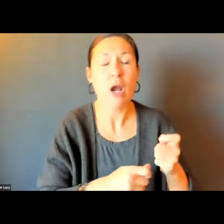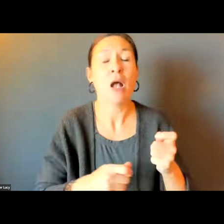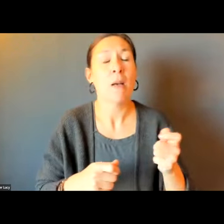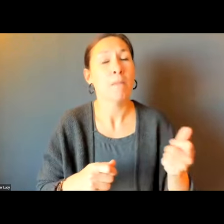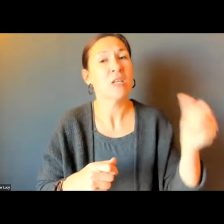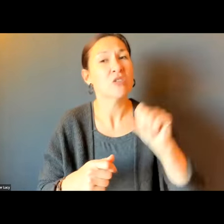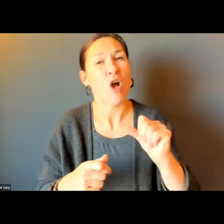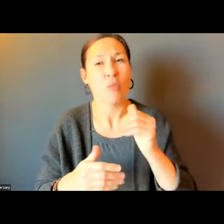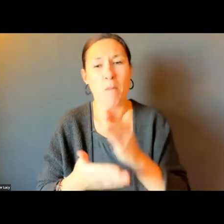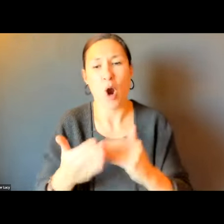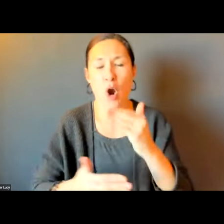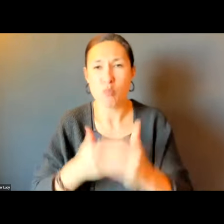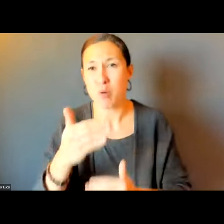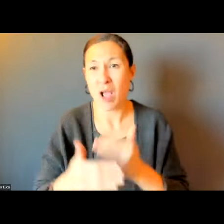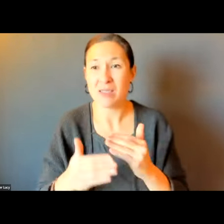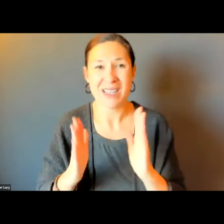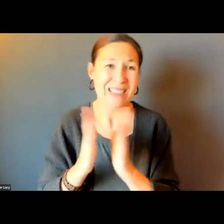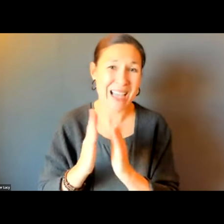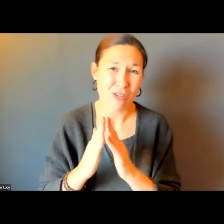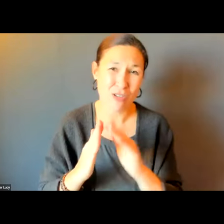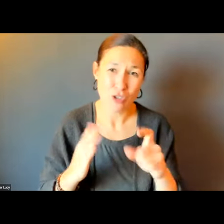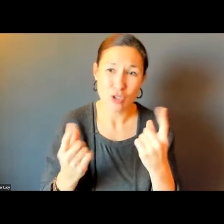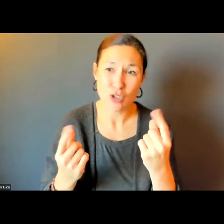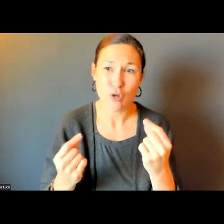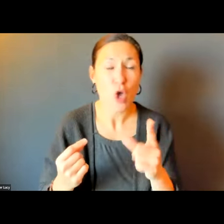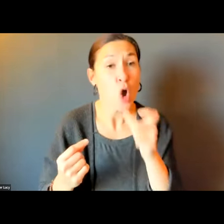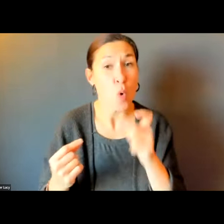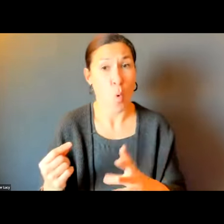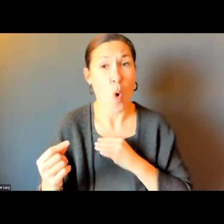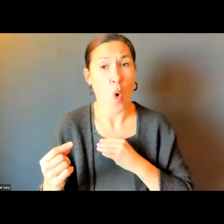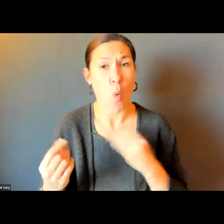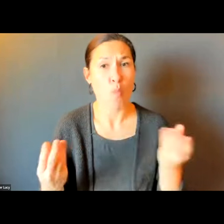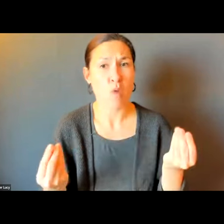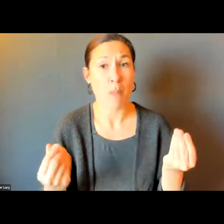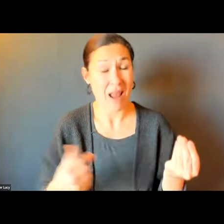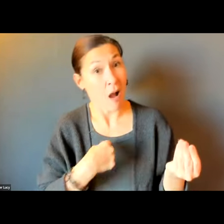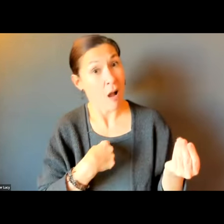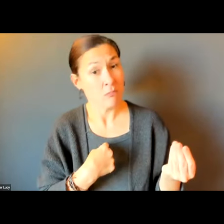PROCESS THAT ALL OF THE CITIES AND TOWNS WILL HAVE TO DO THAT